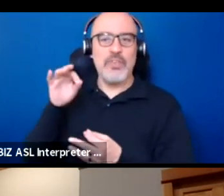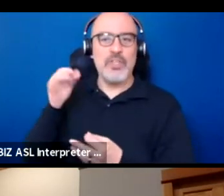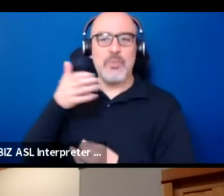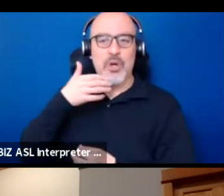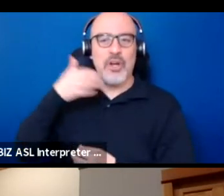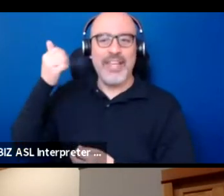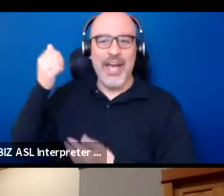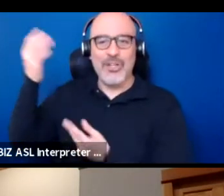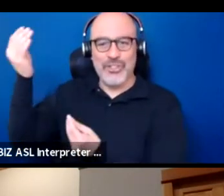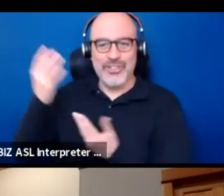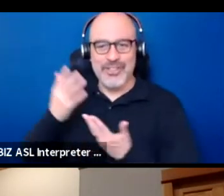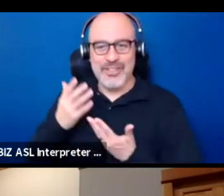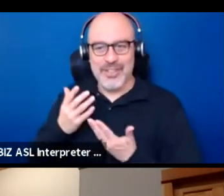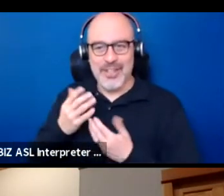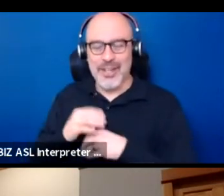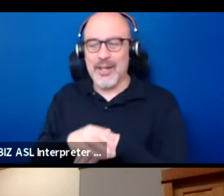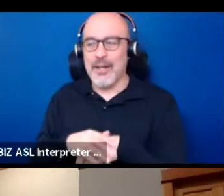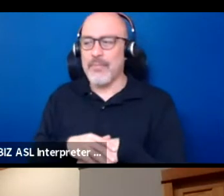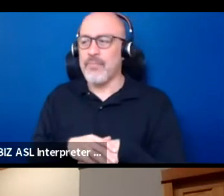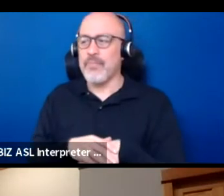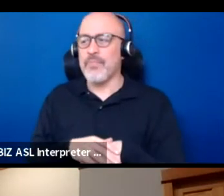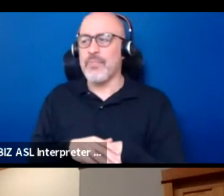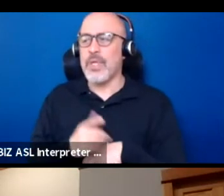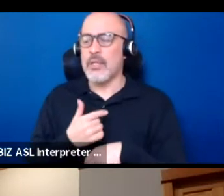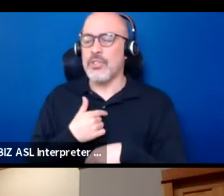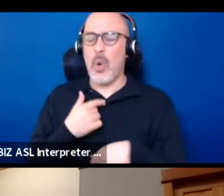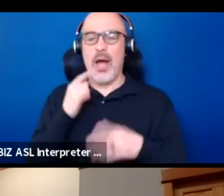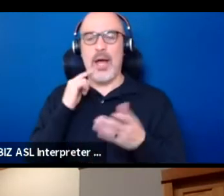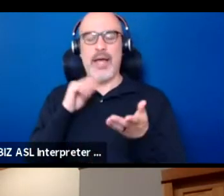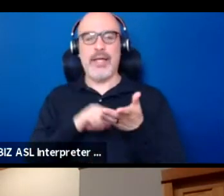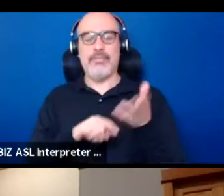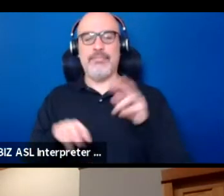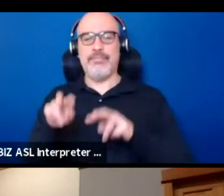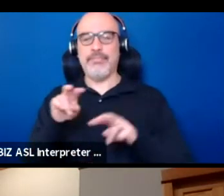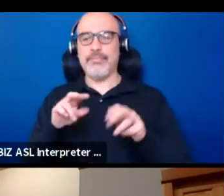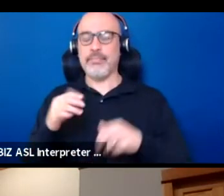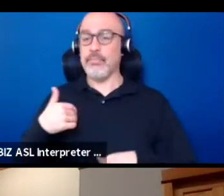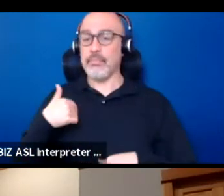And so when I look at something like this, a young culture like America